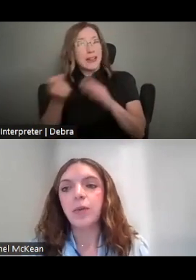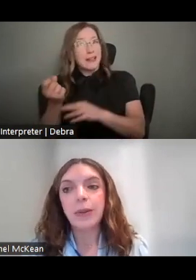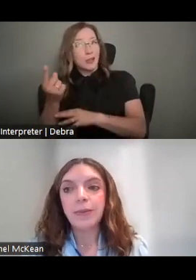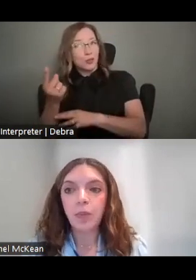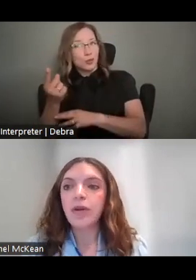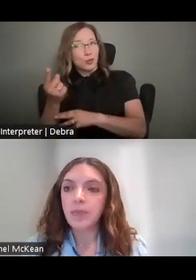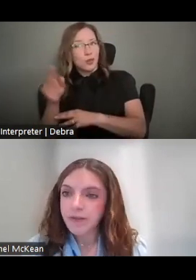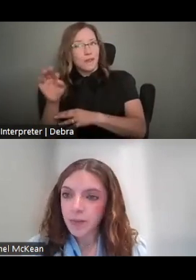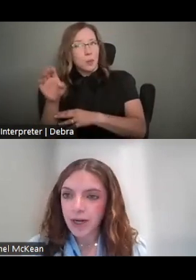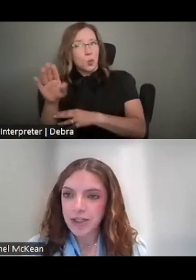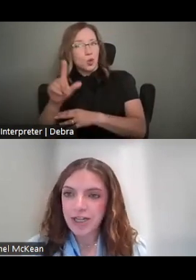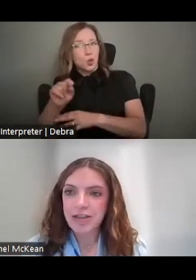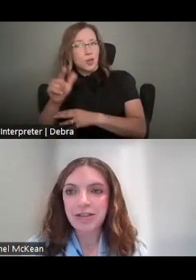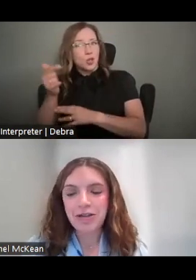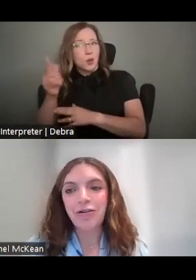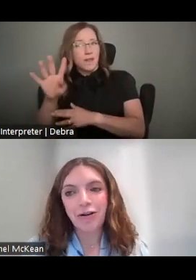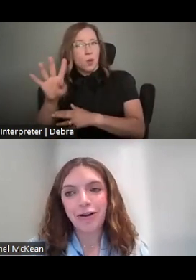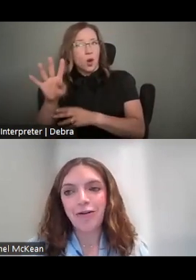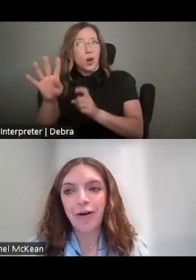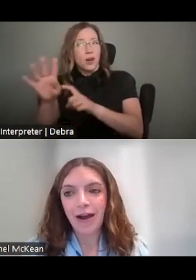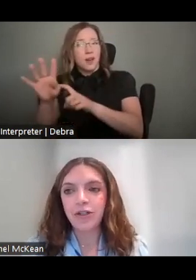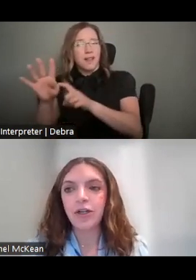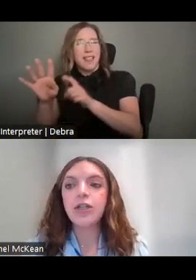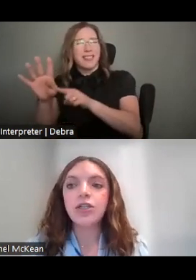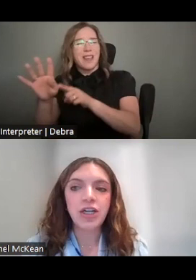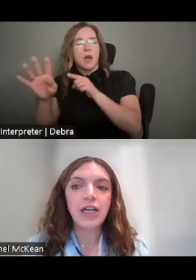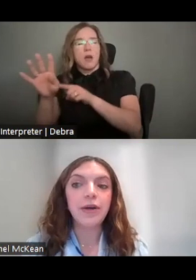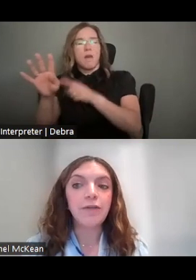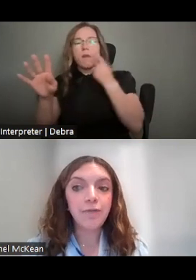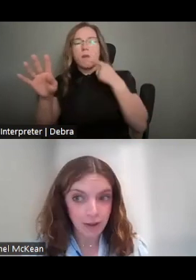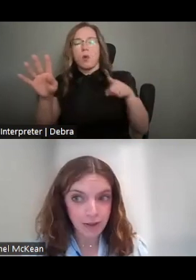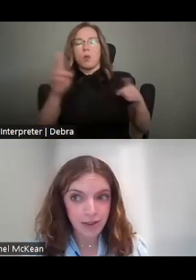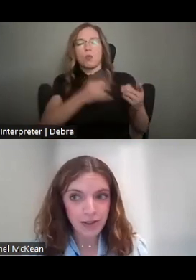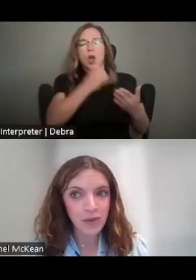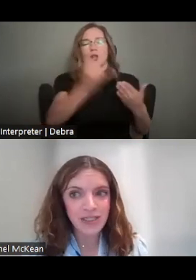BE, WILL BE FOR PROJECTS THAT START ON OR AFTER JANUARY 1ST, 2025.